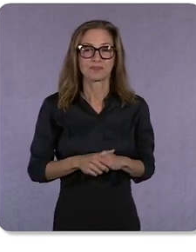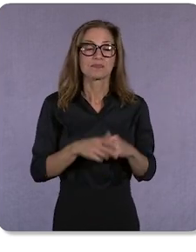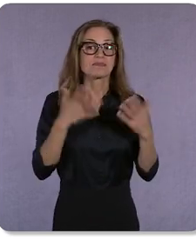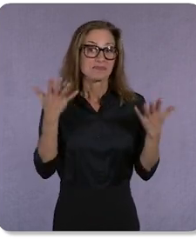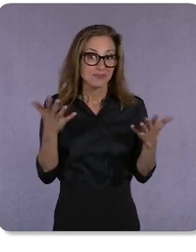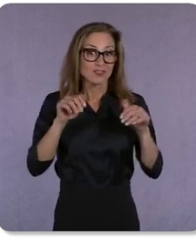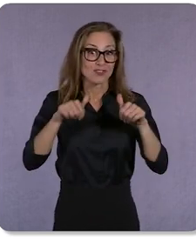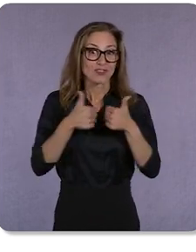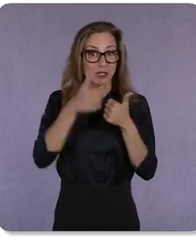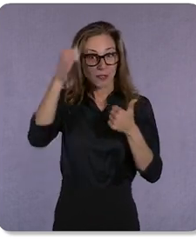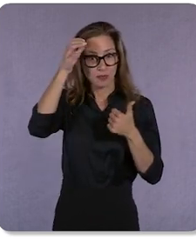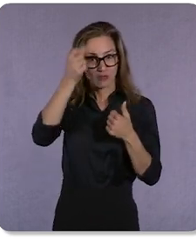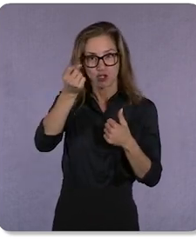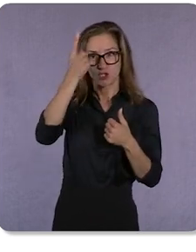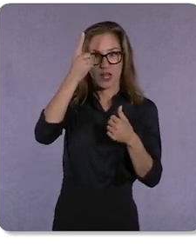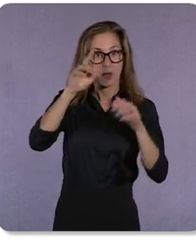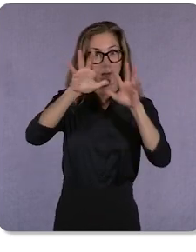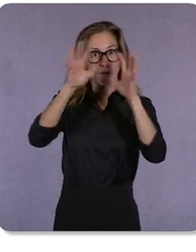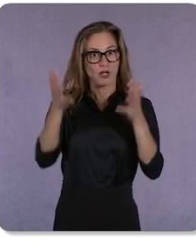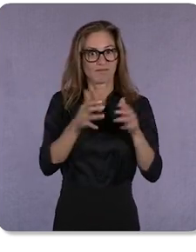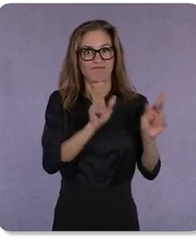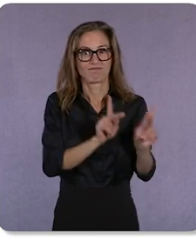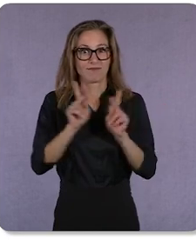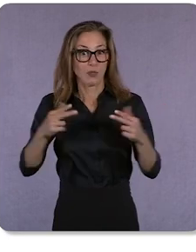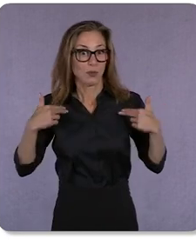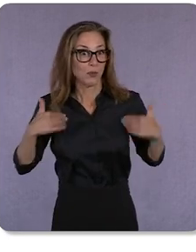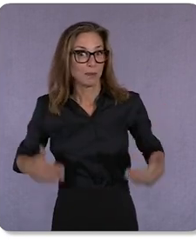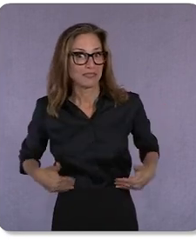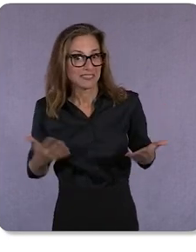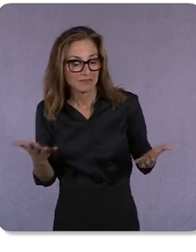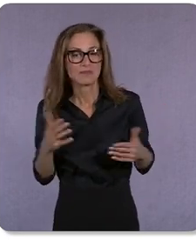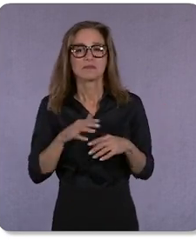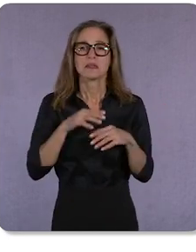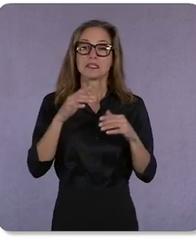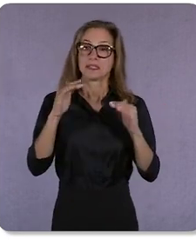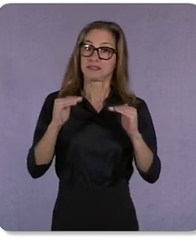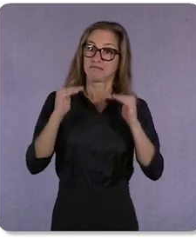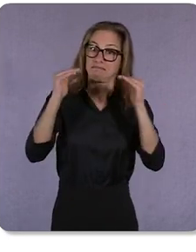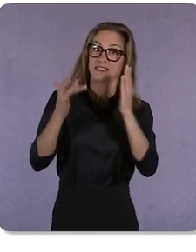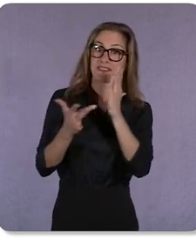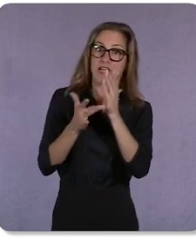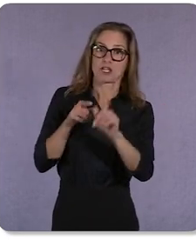to understand the world the way we do, advances in technology are helping us bridge the gap,